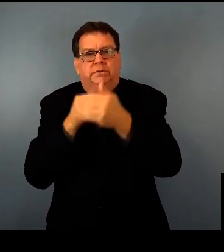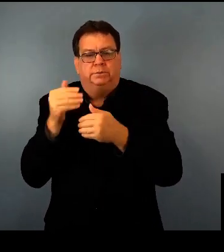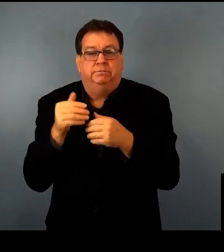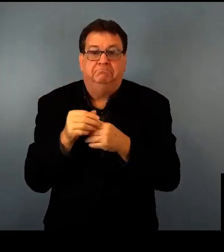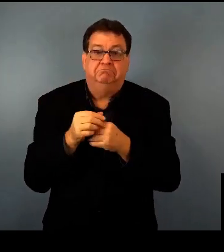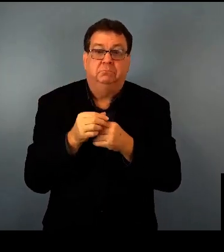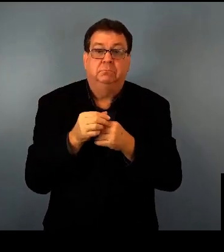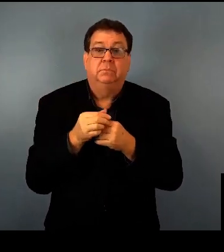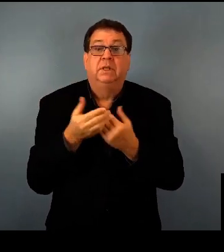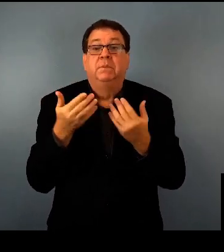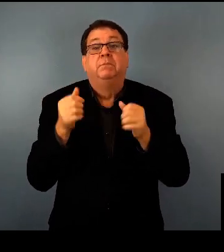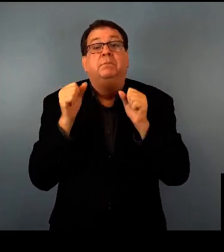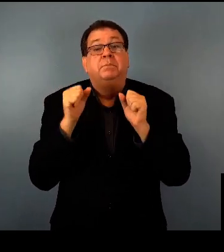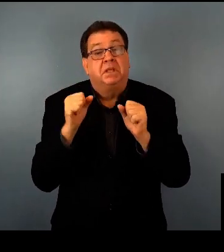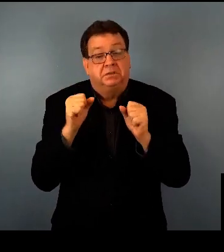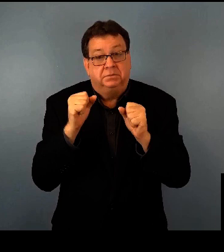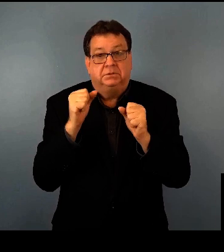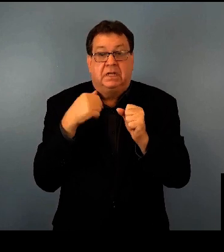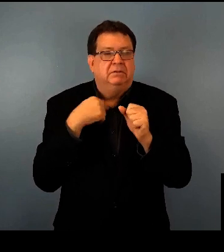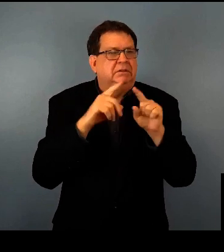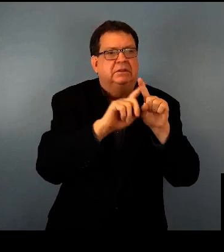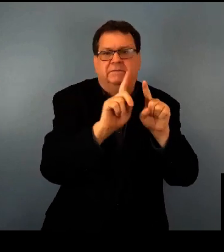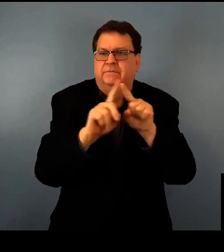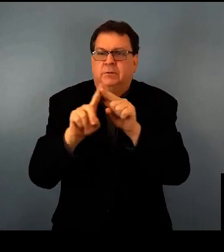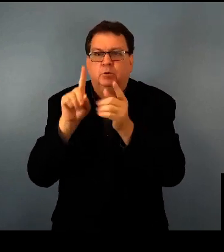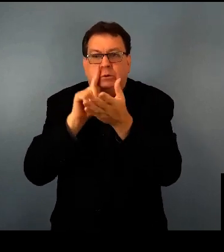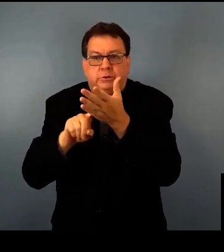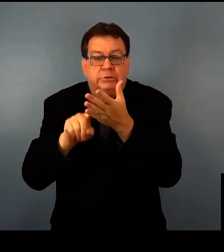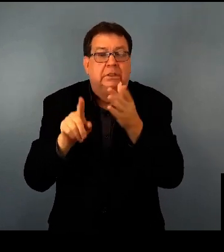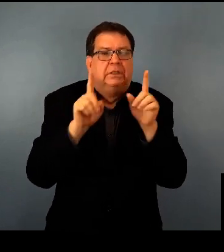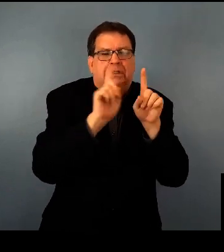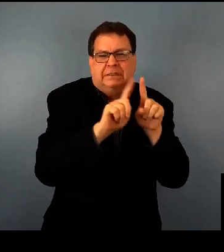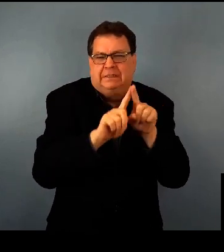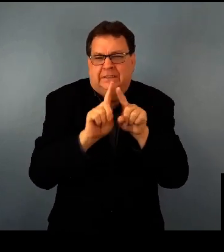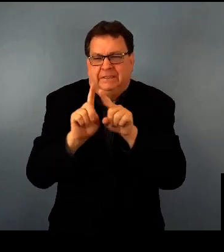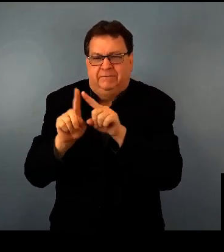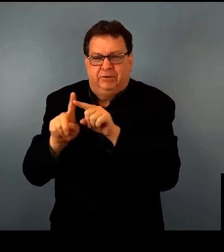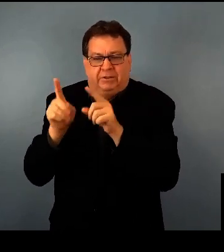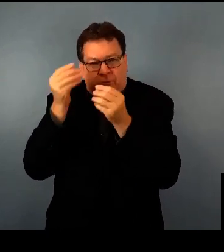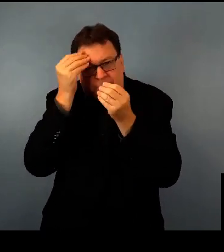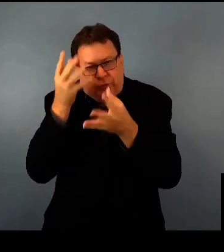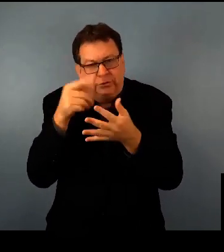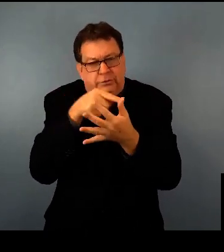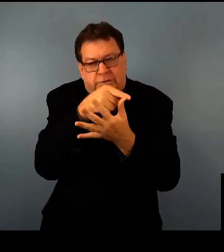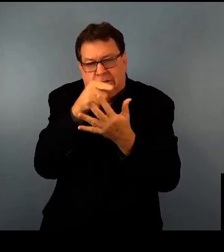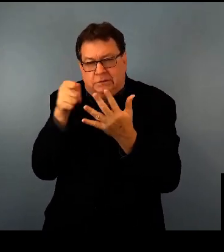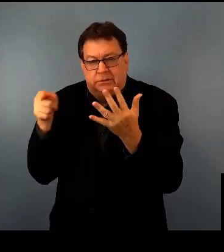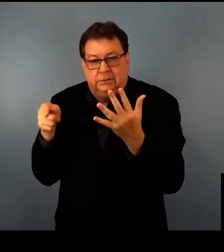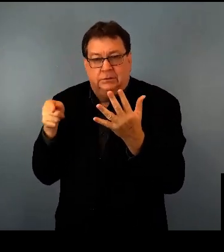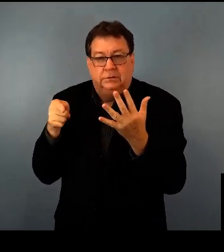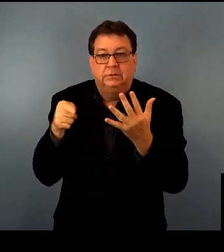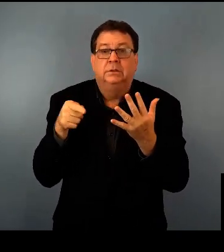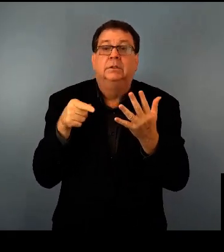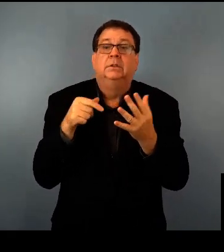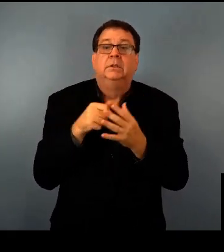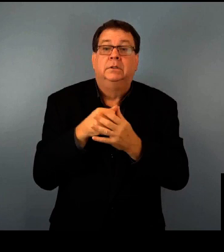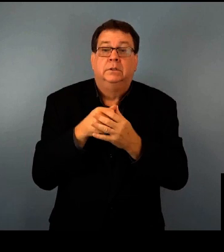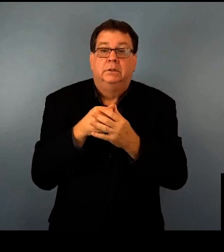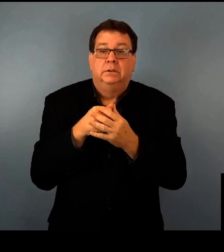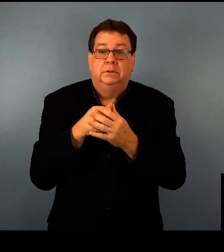can inform preclinical studies that are addressing a particular approach to gene therapy. Some of these may pan out to the point where